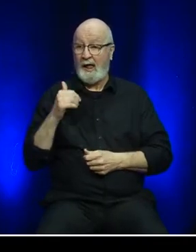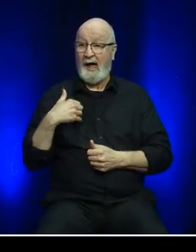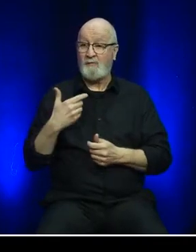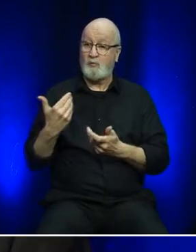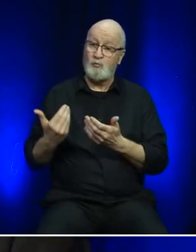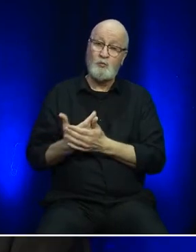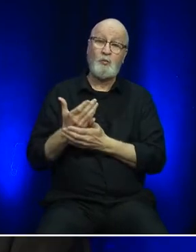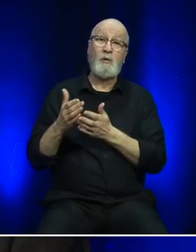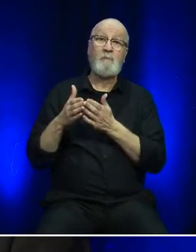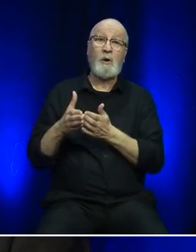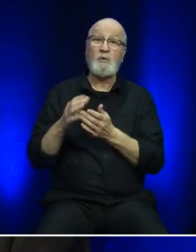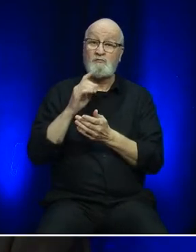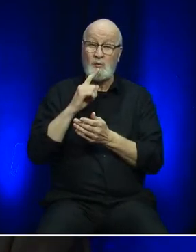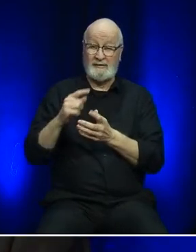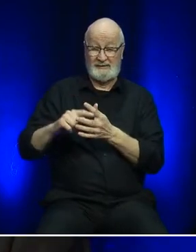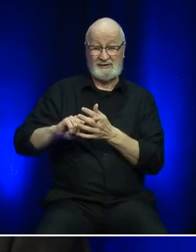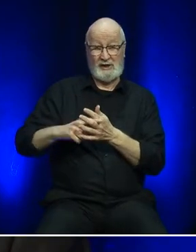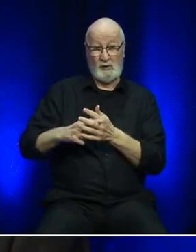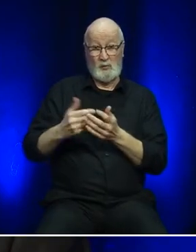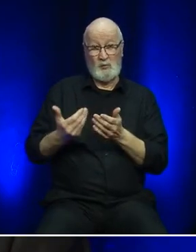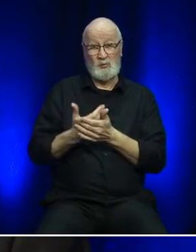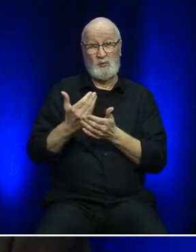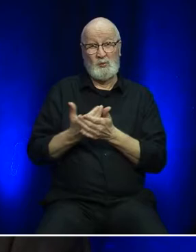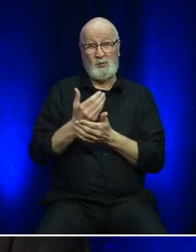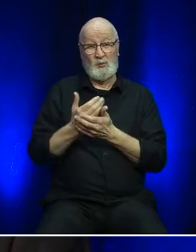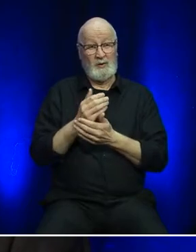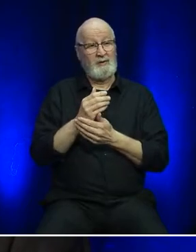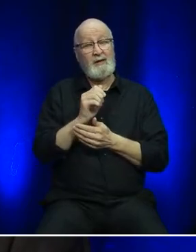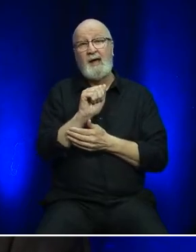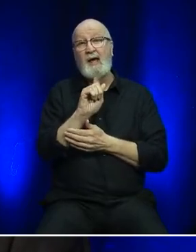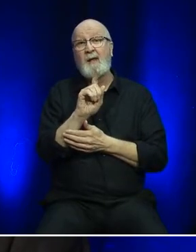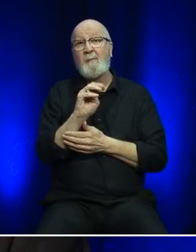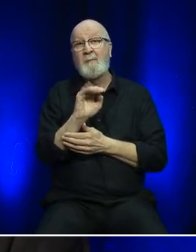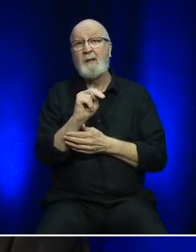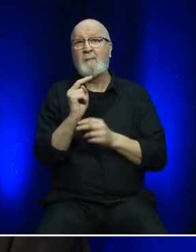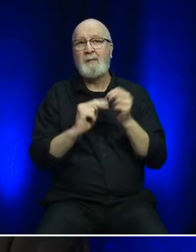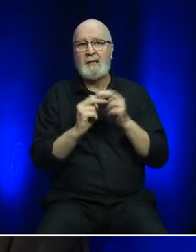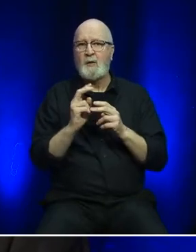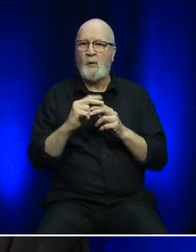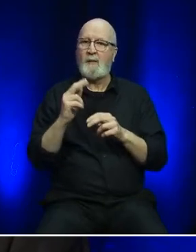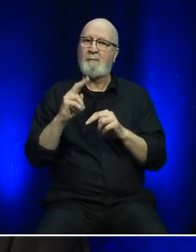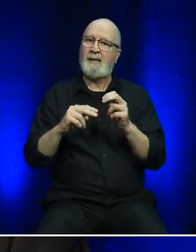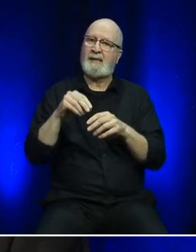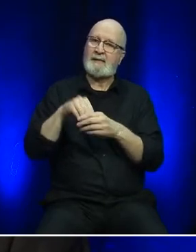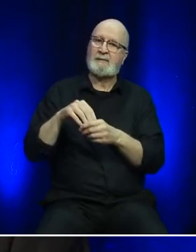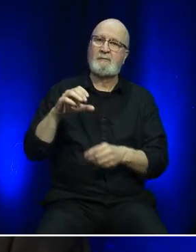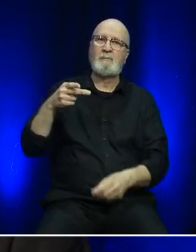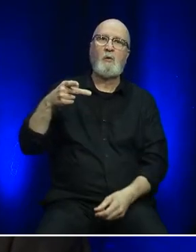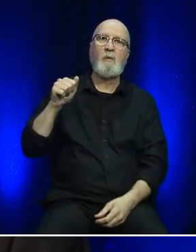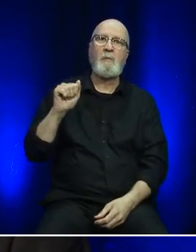We began initial work on our new administration building to be constructed in the Town of Channel-Port aux Basques.